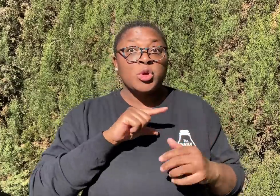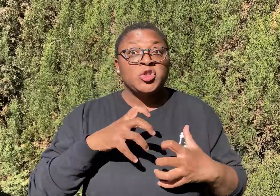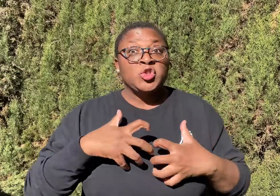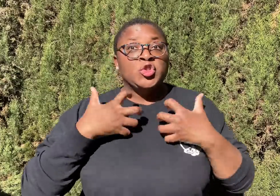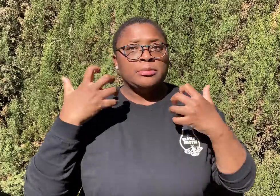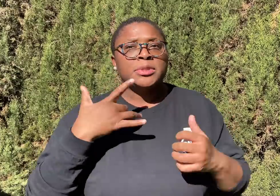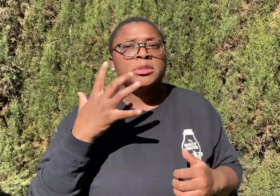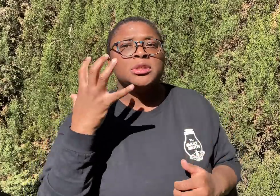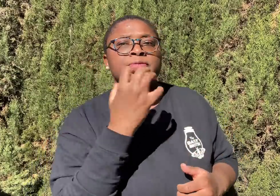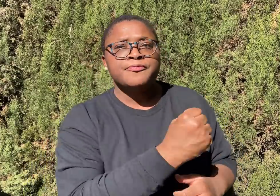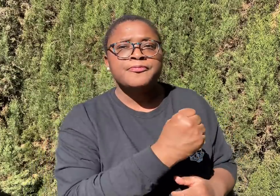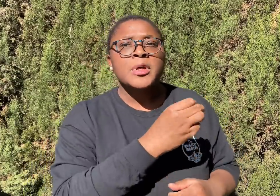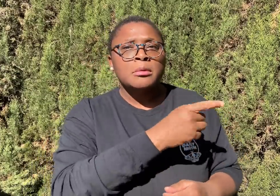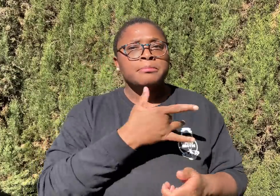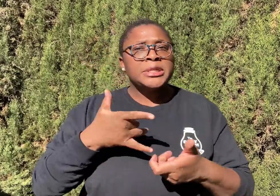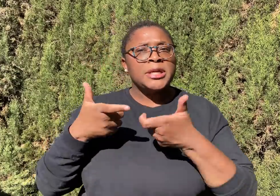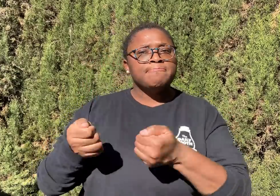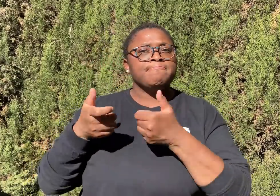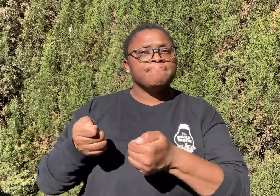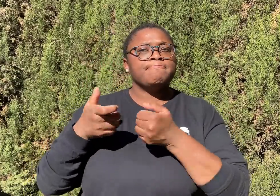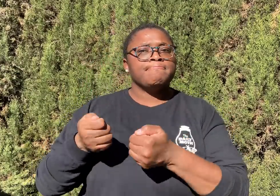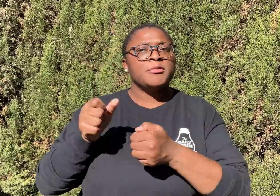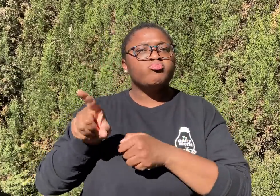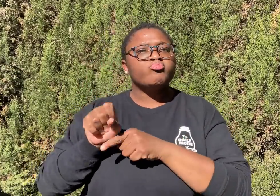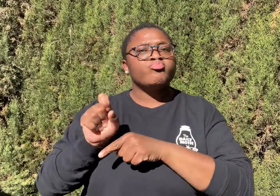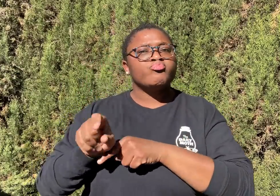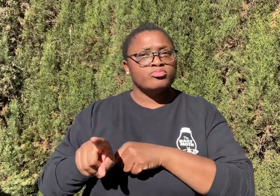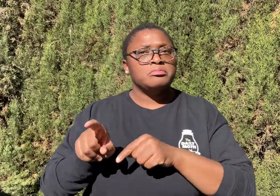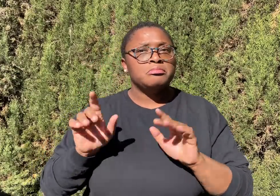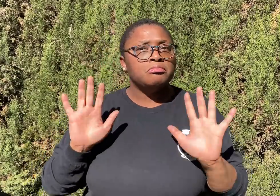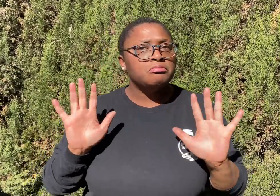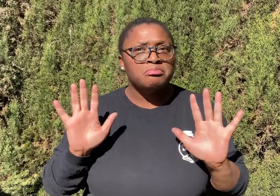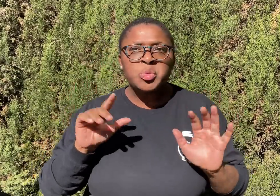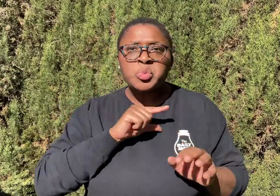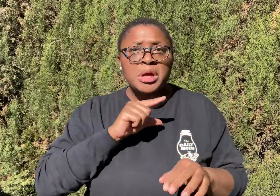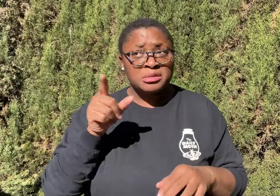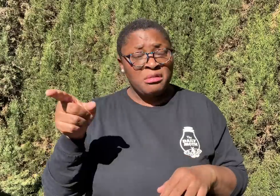When Grant became angry, he would leave and then send texts.